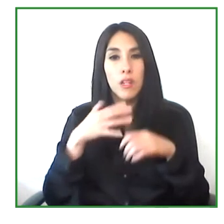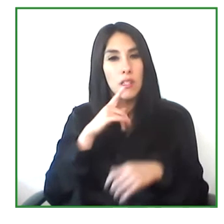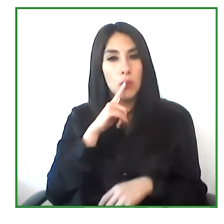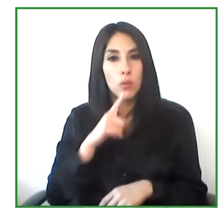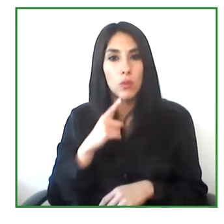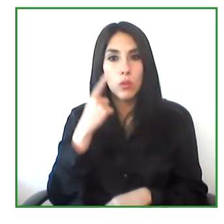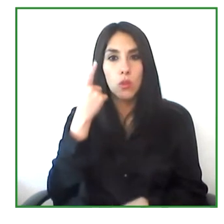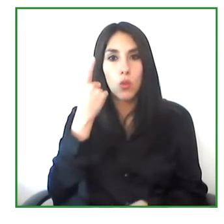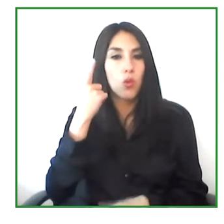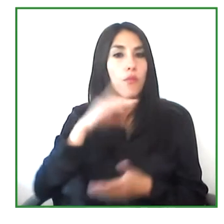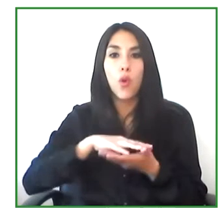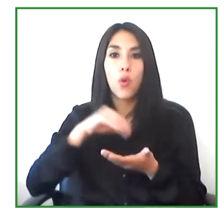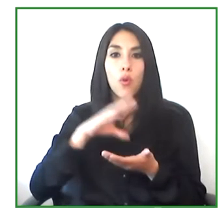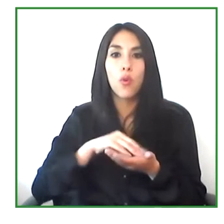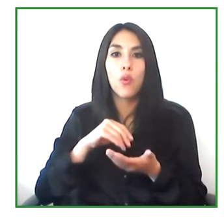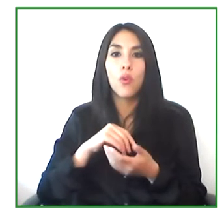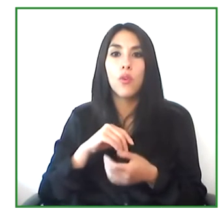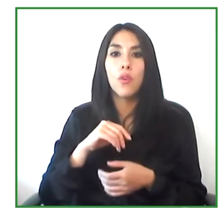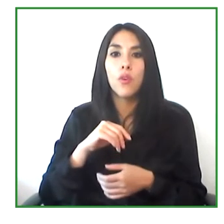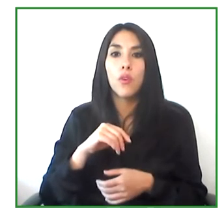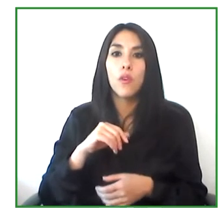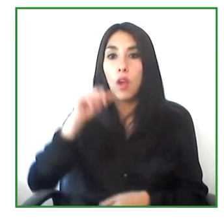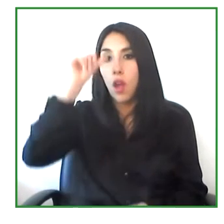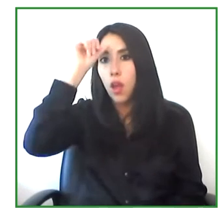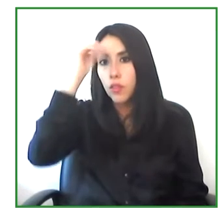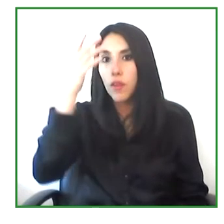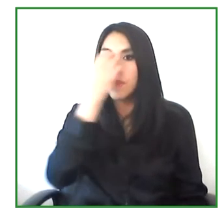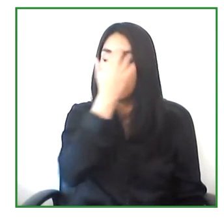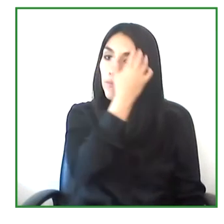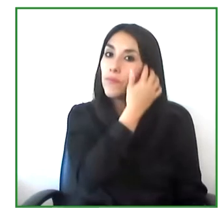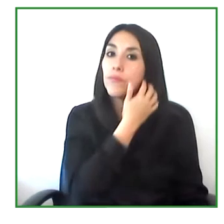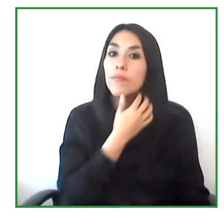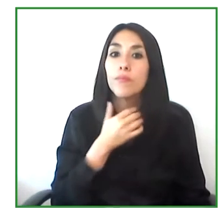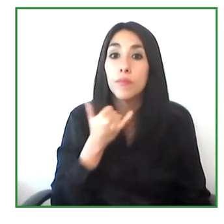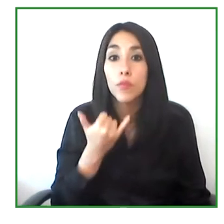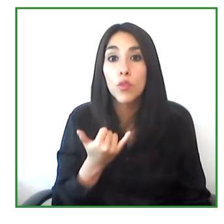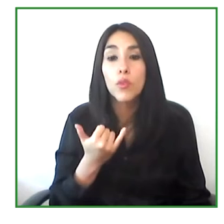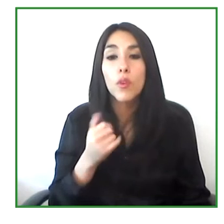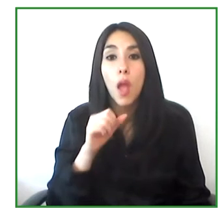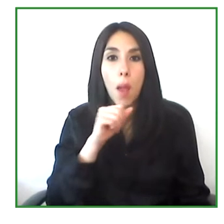in India among this apps, 90% of users